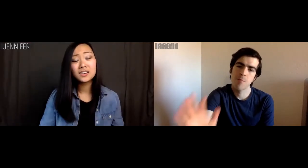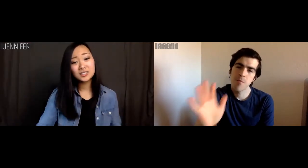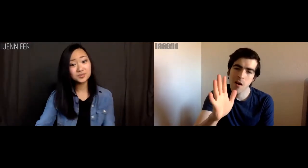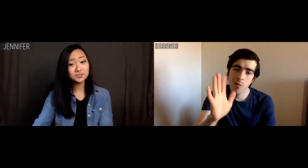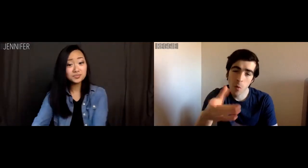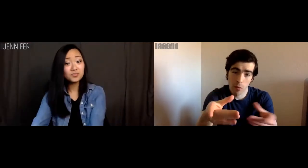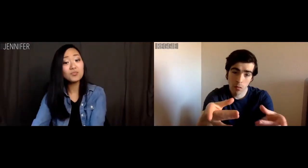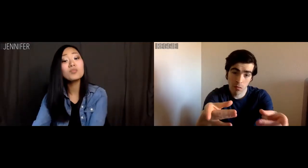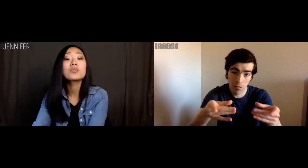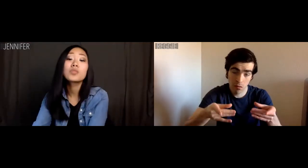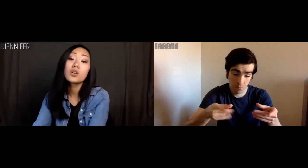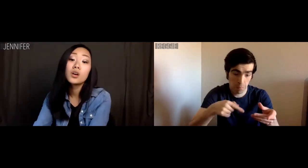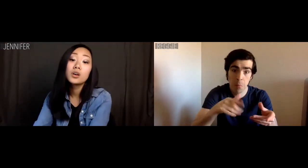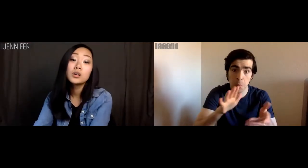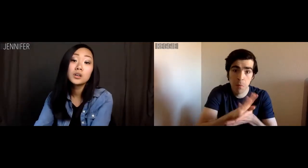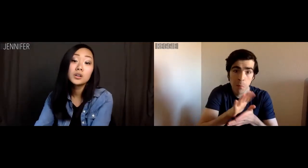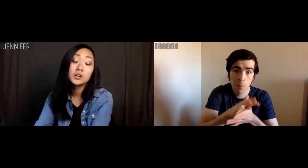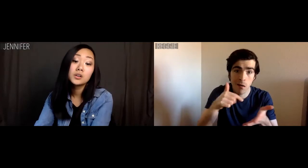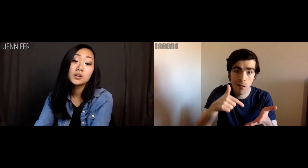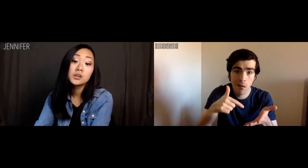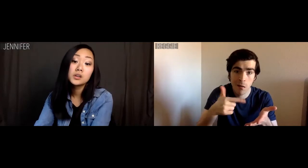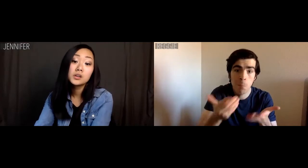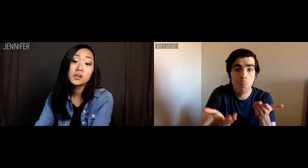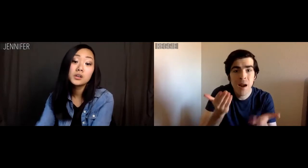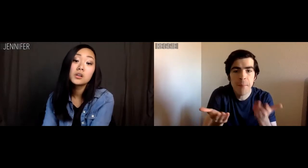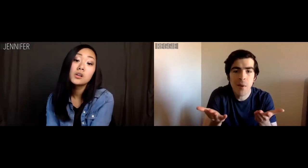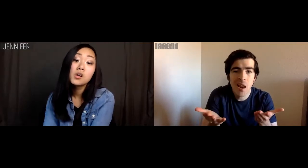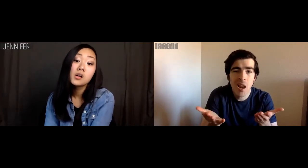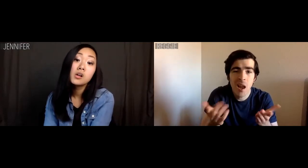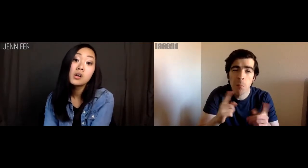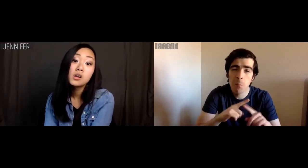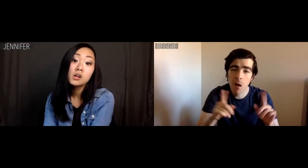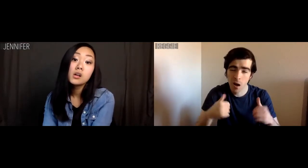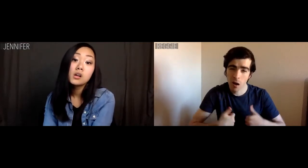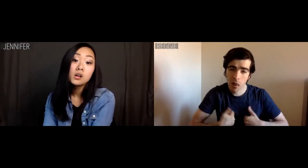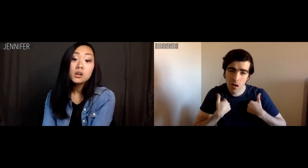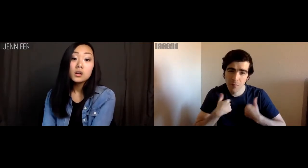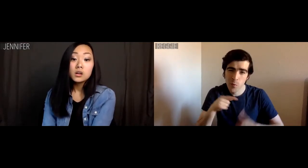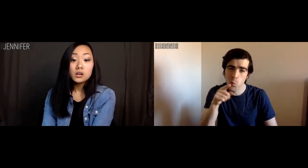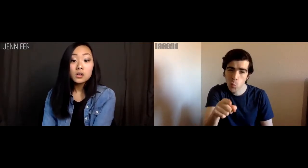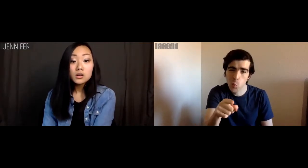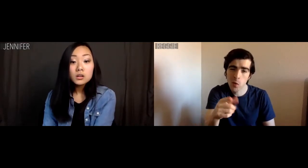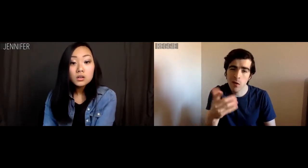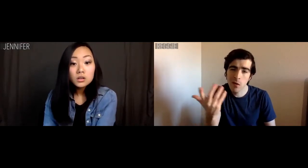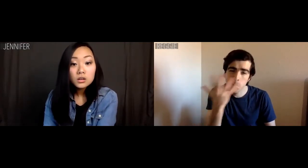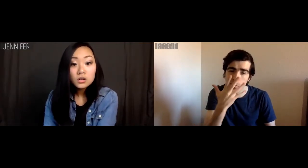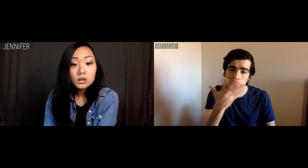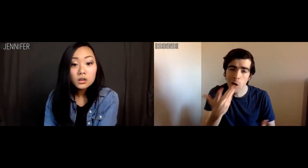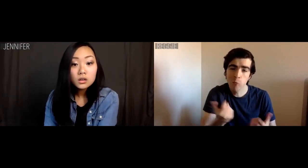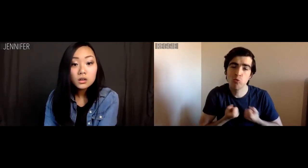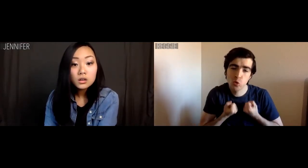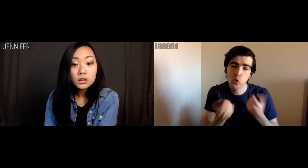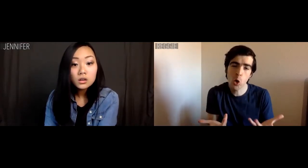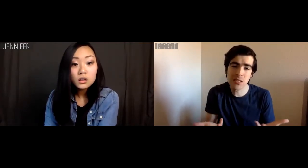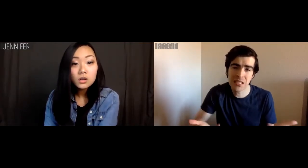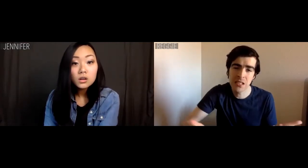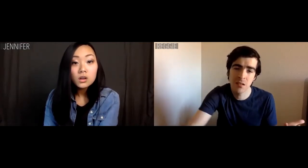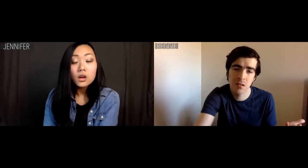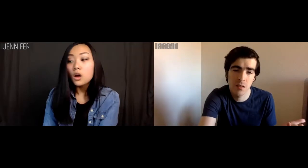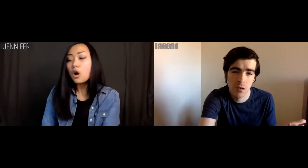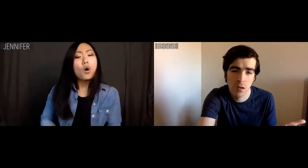Reggie: Yeah, on paper maybe. But in life you're kind of exhausting.